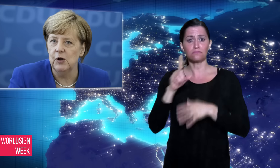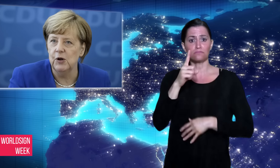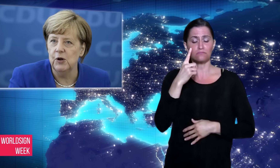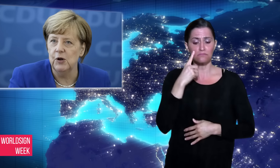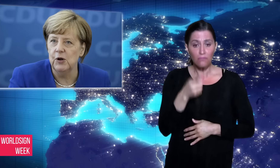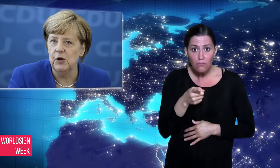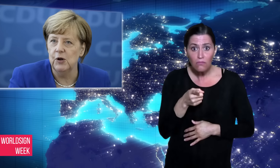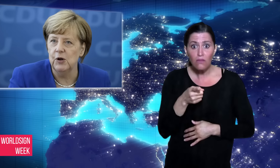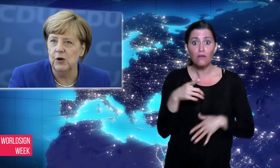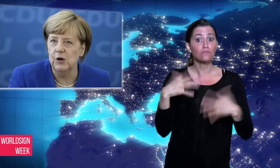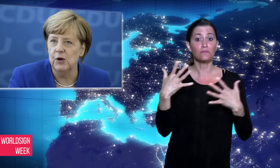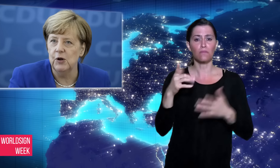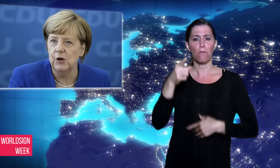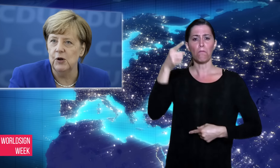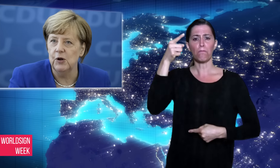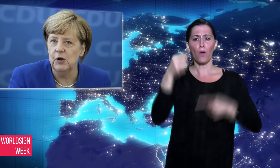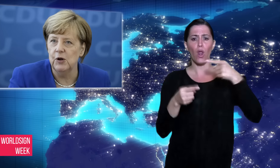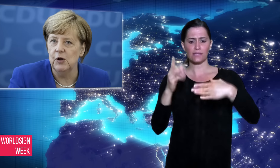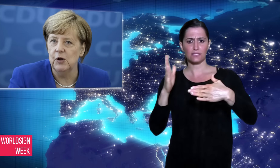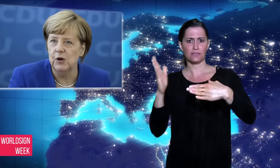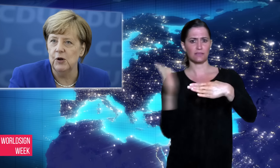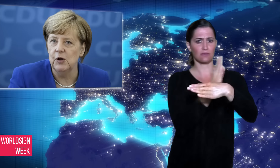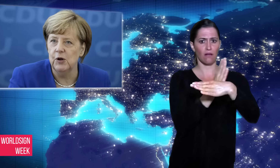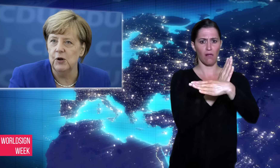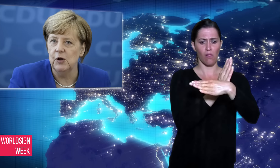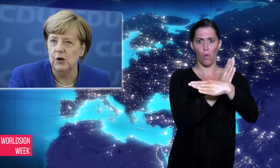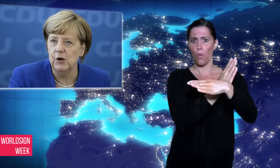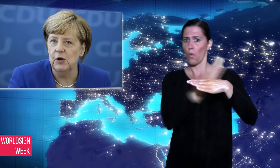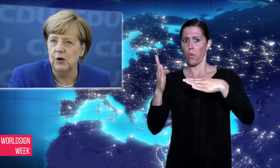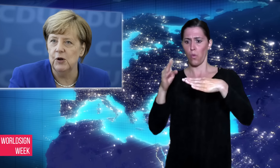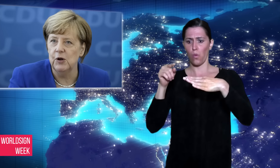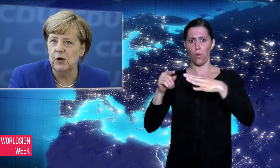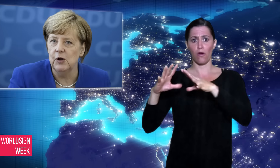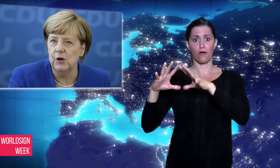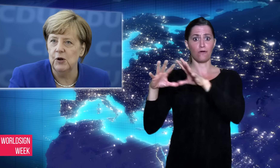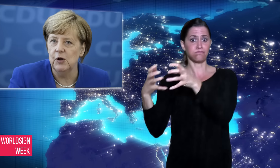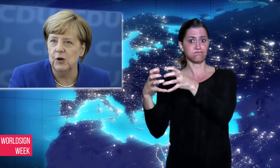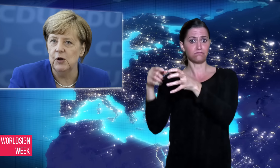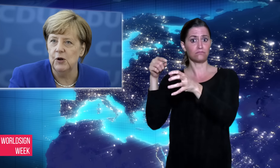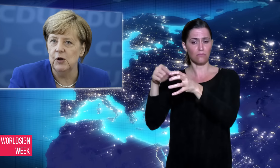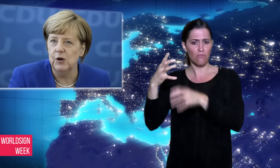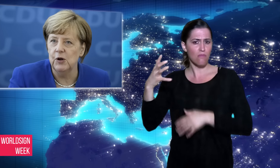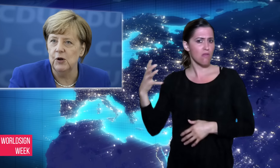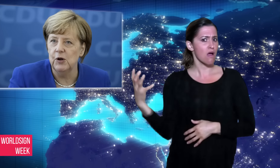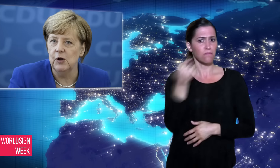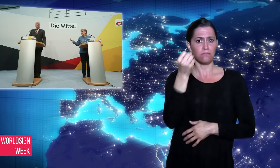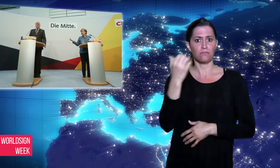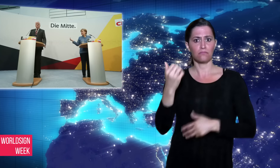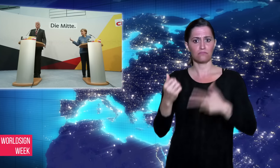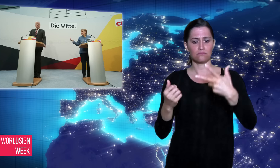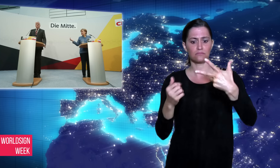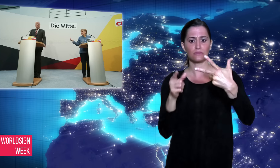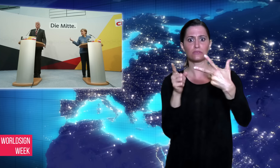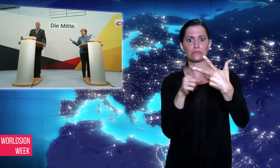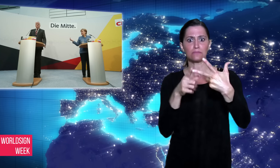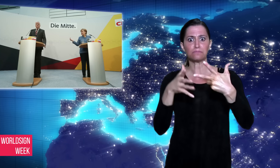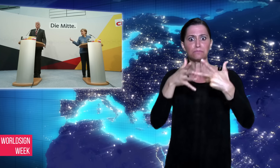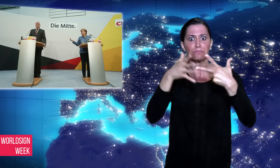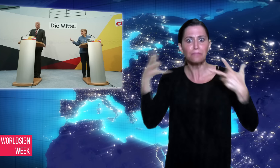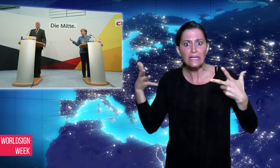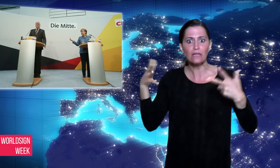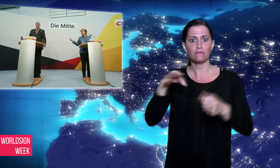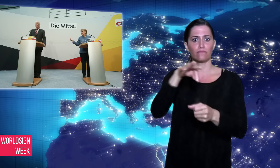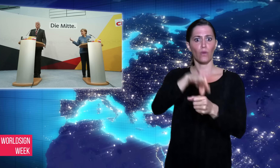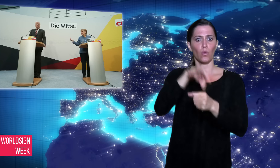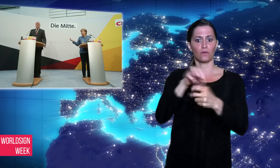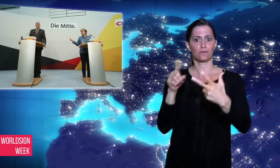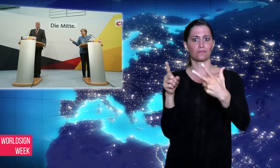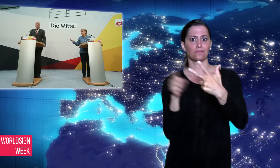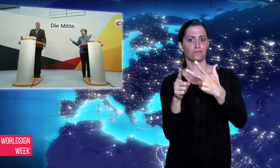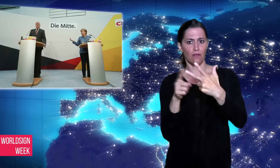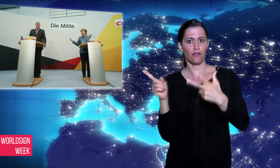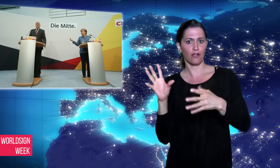its growing support. A new election may